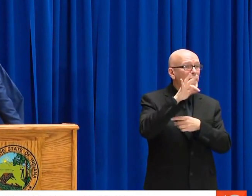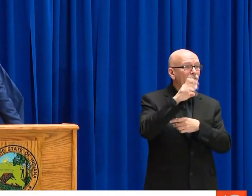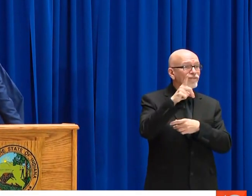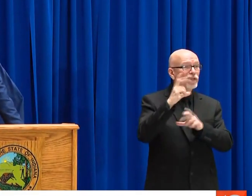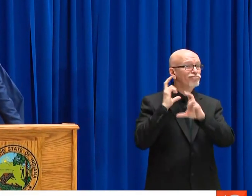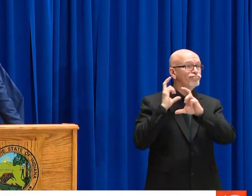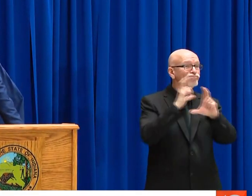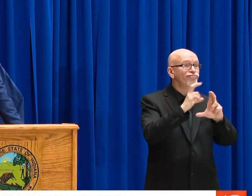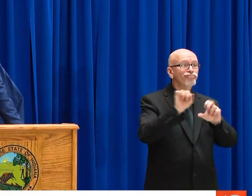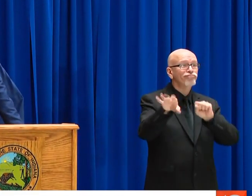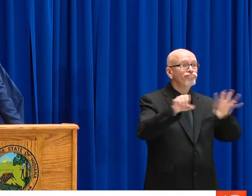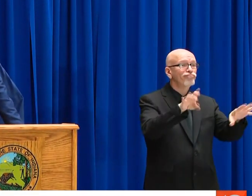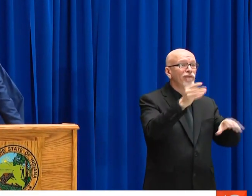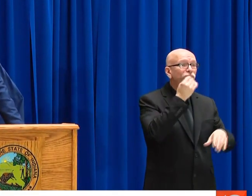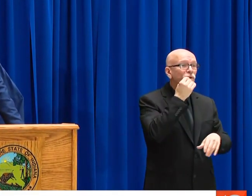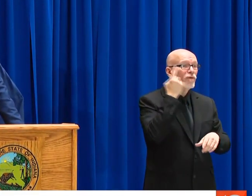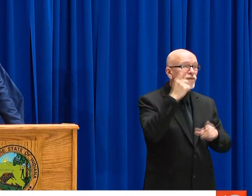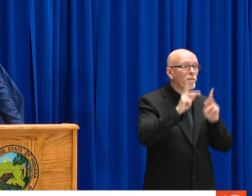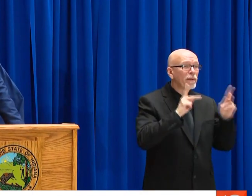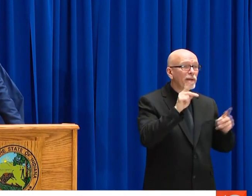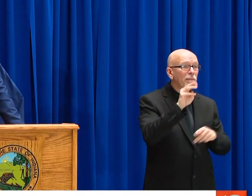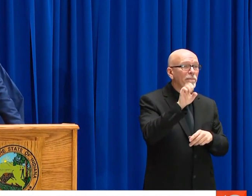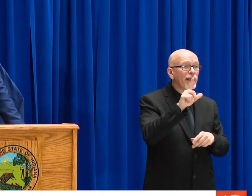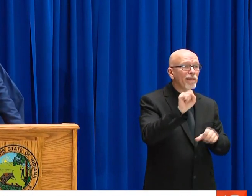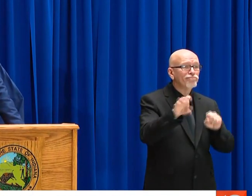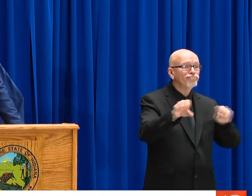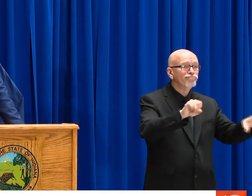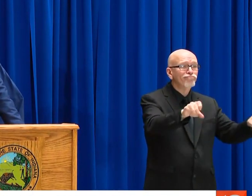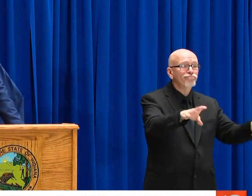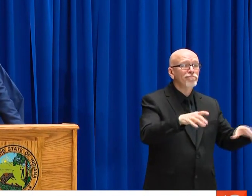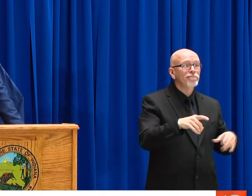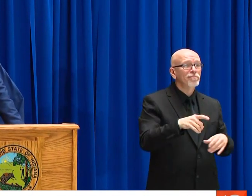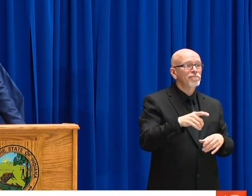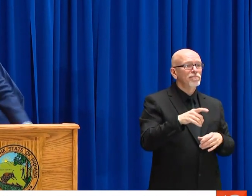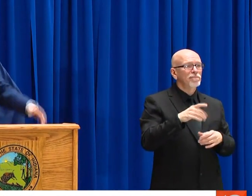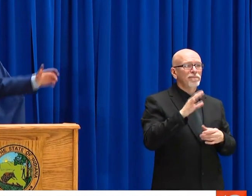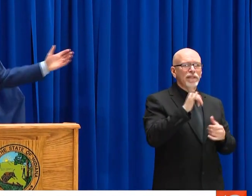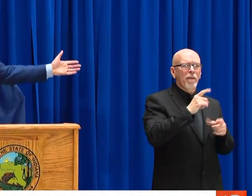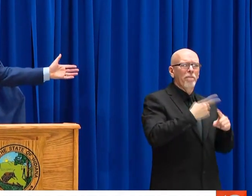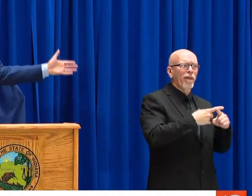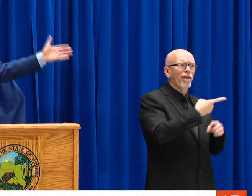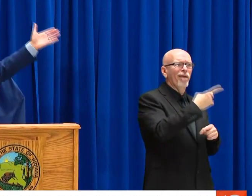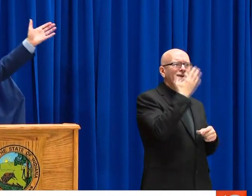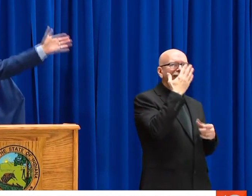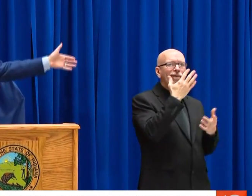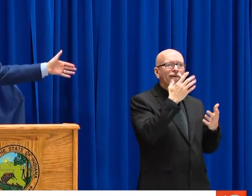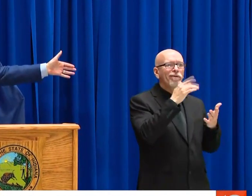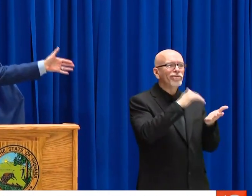THESE ARE FOLKS THAT ARE COMING OUT OF THE WOODWORK. THERE'S A REFURBISHED SCHOOL BUS